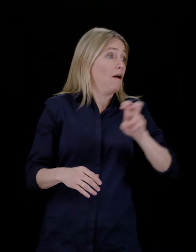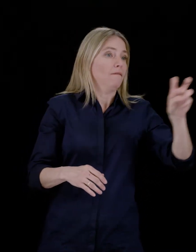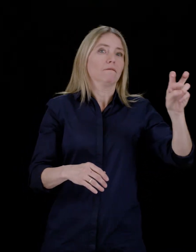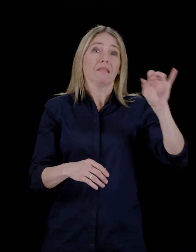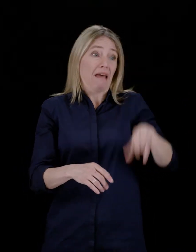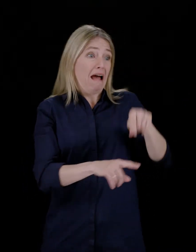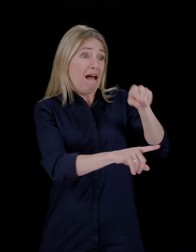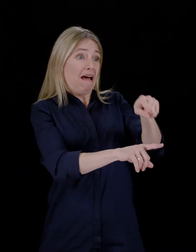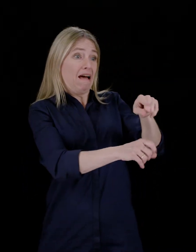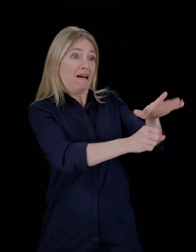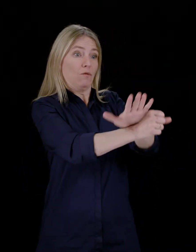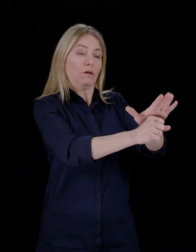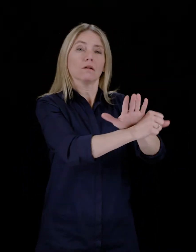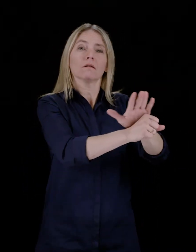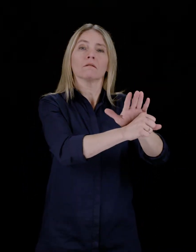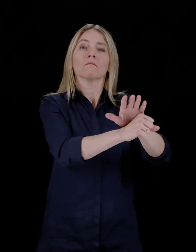by visiting Alert Ready.